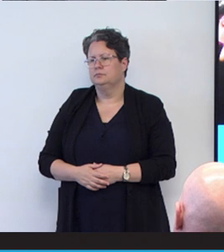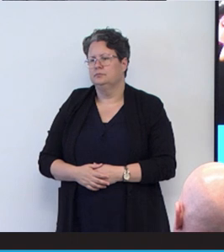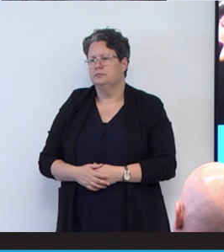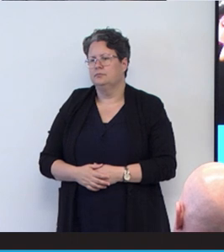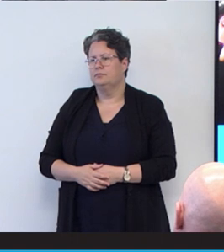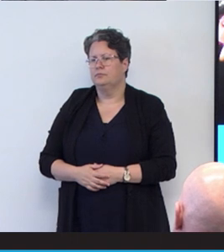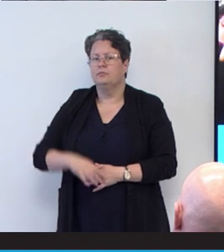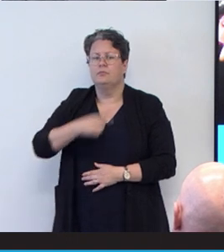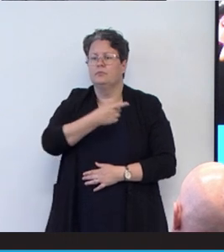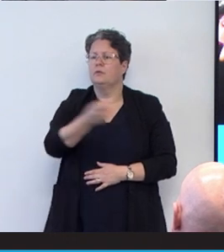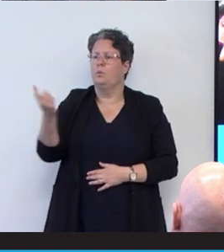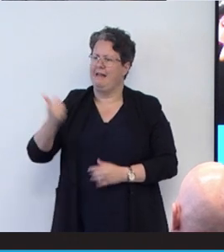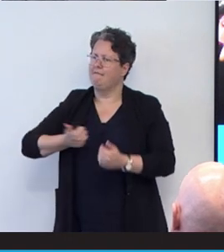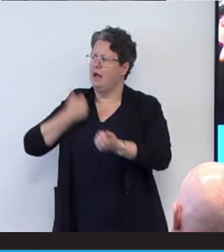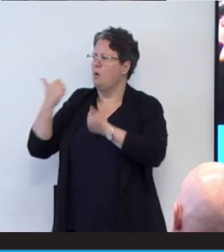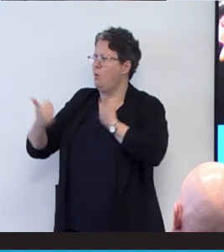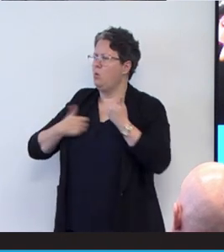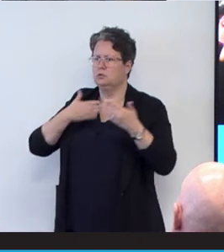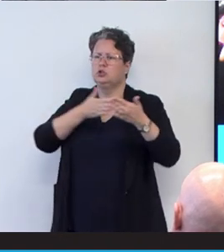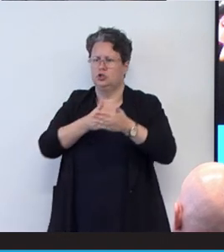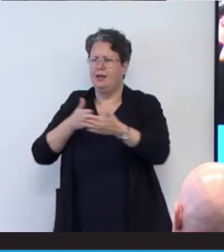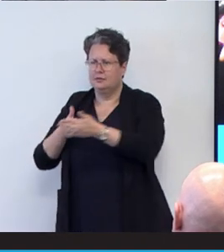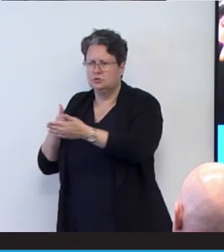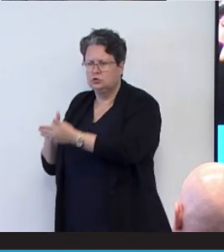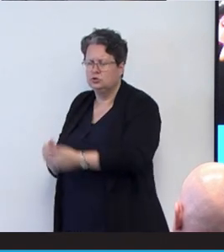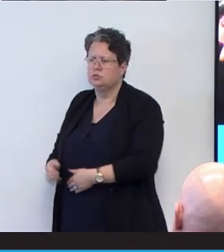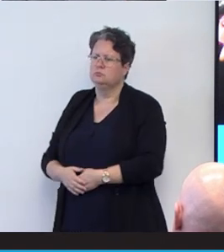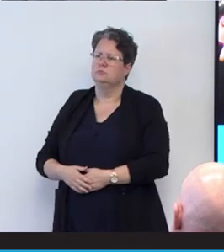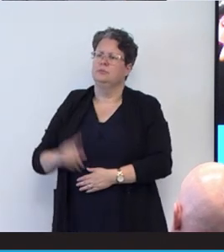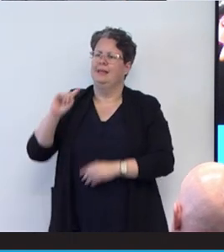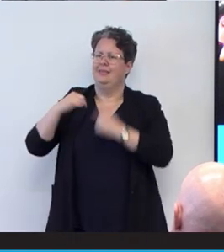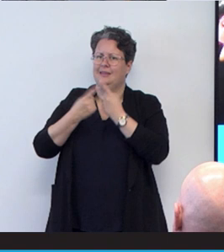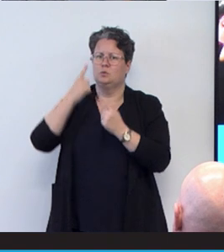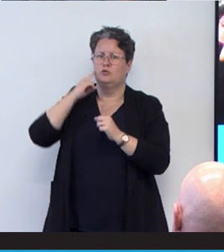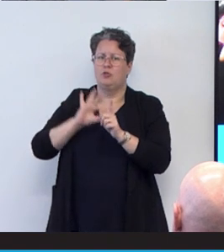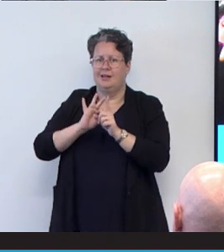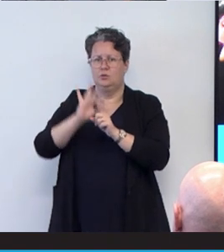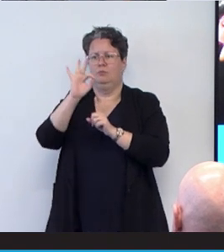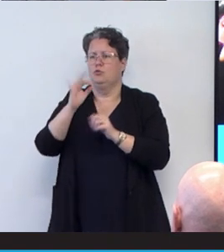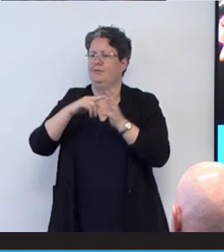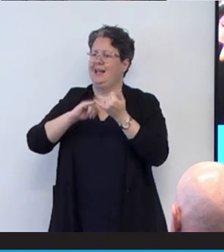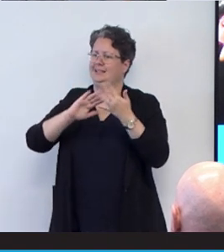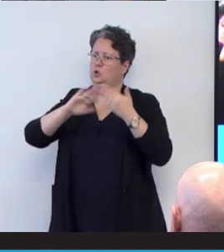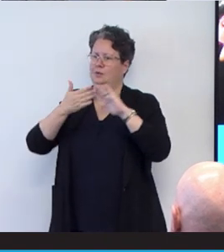have and the things that we're trying to make better here as a community in our shared work